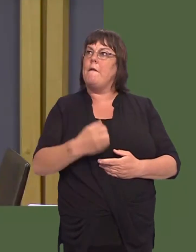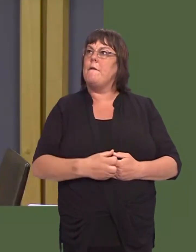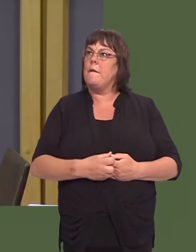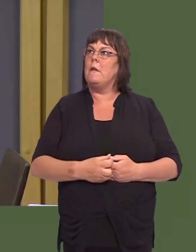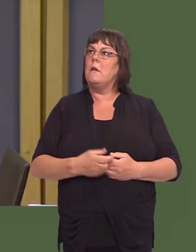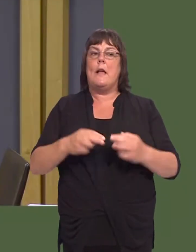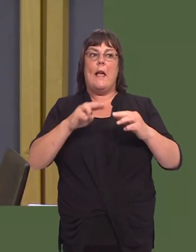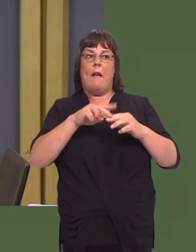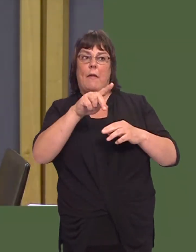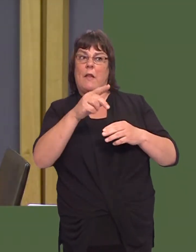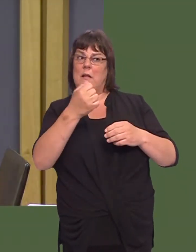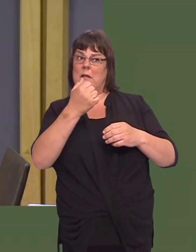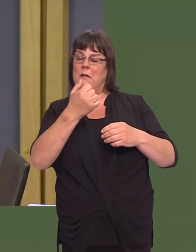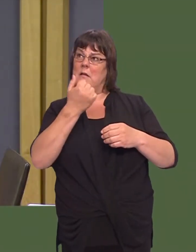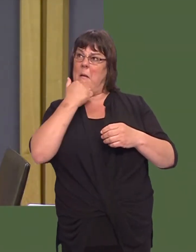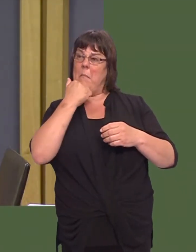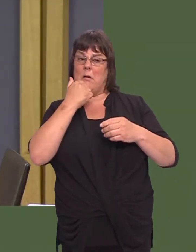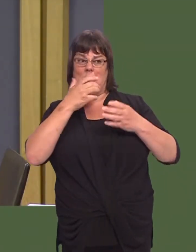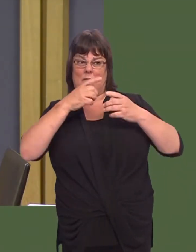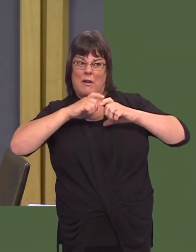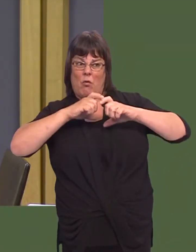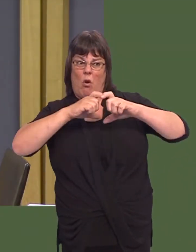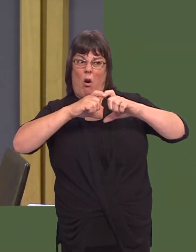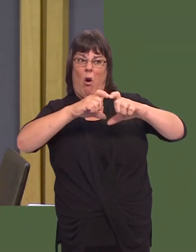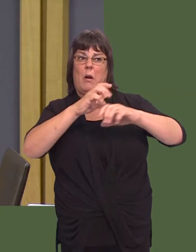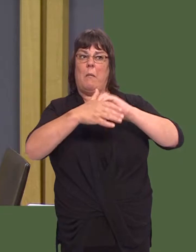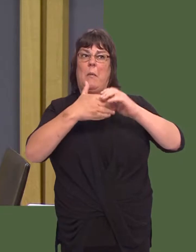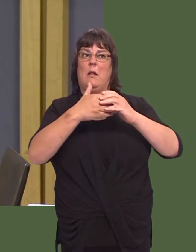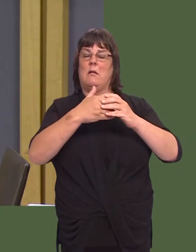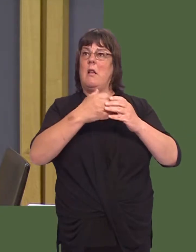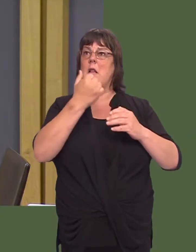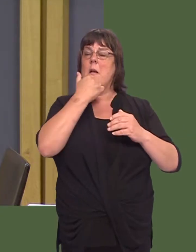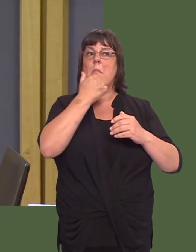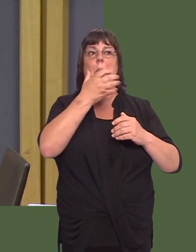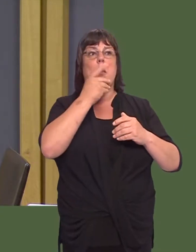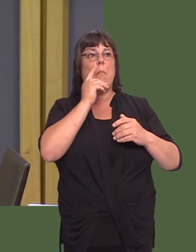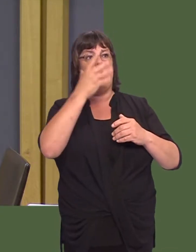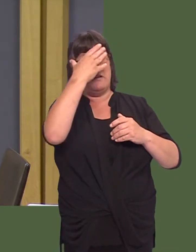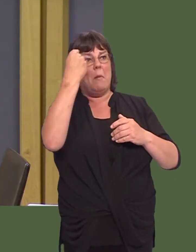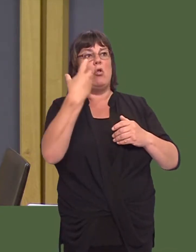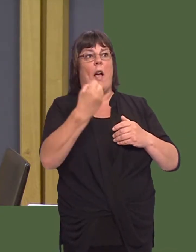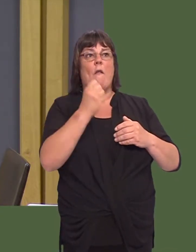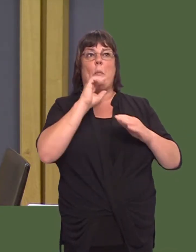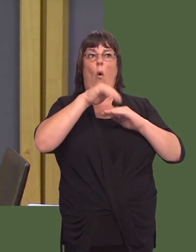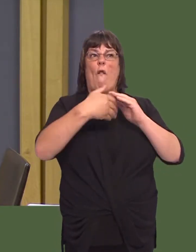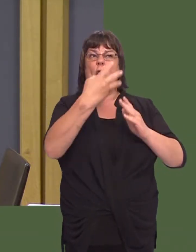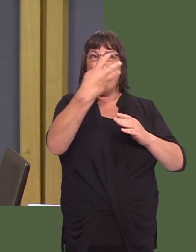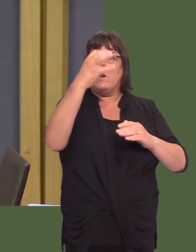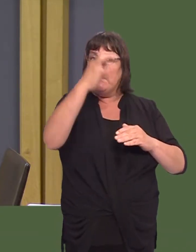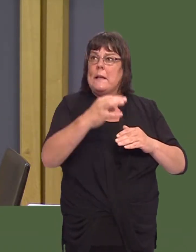If the current trend continues, the number of people living with the disease will increase by over 40 per cent over the next 12 years.